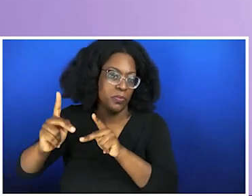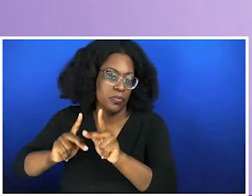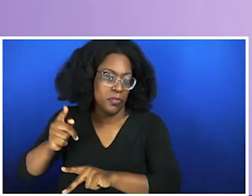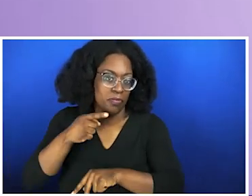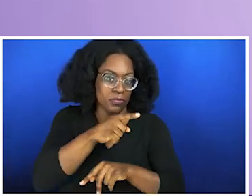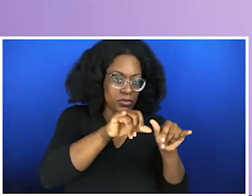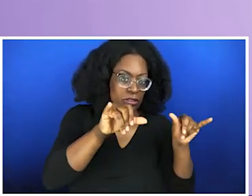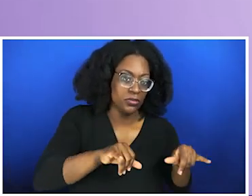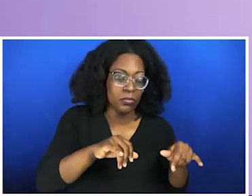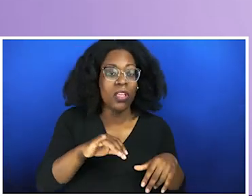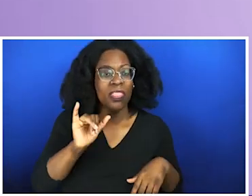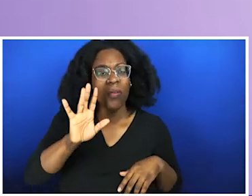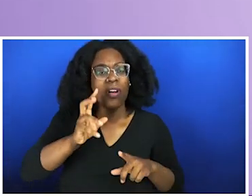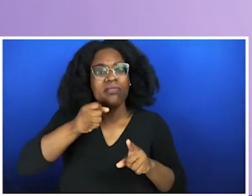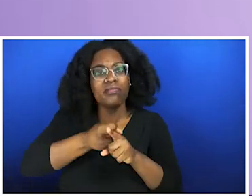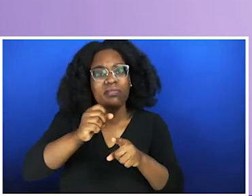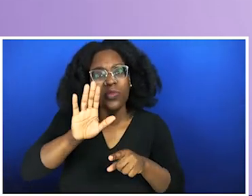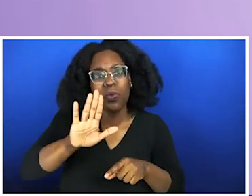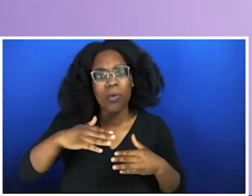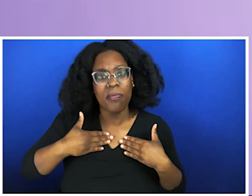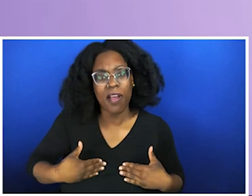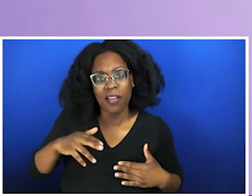a short circuit. People who have gone through trauma, their nervous system is literally